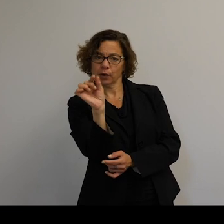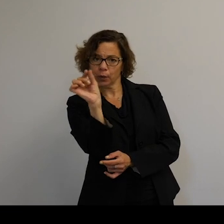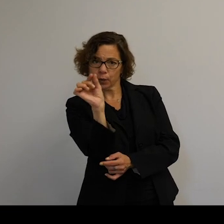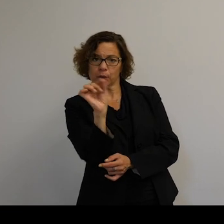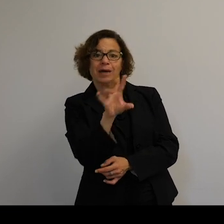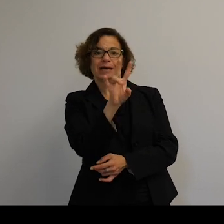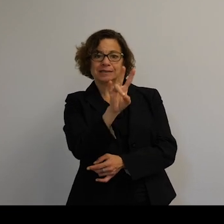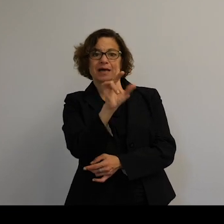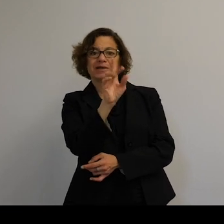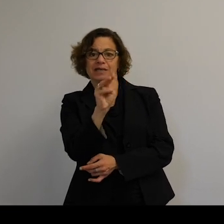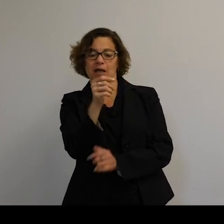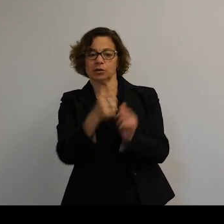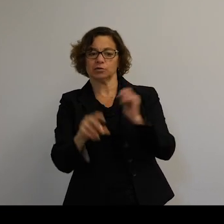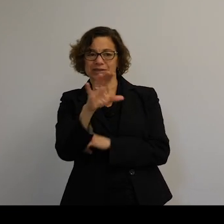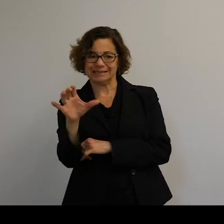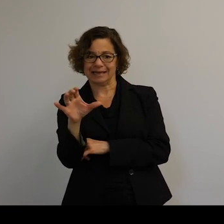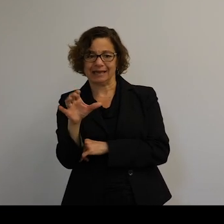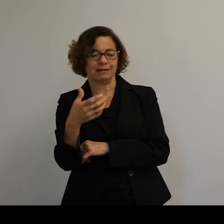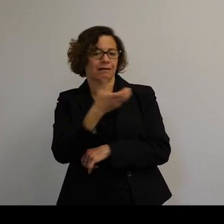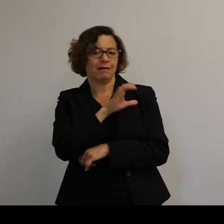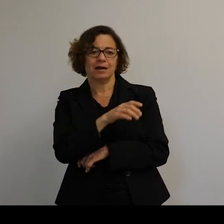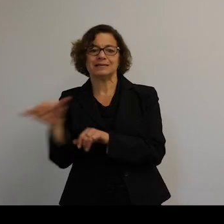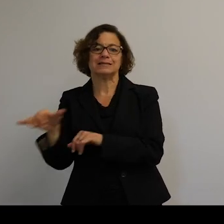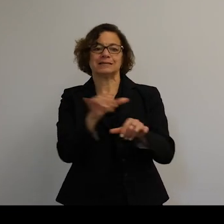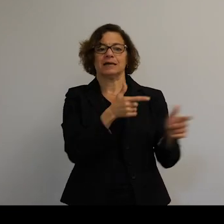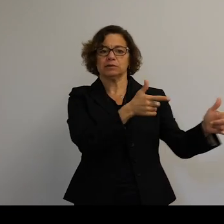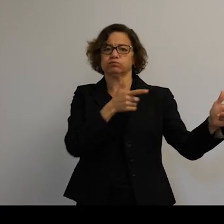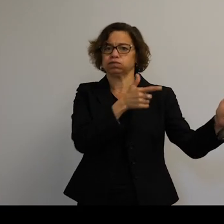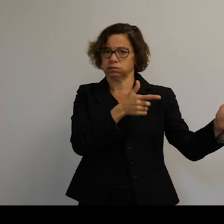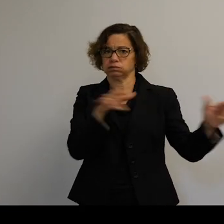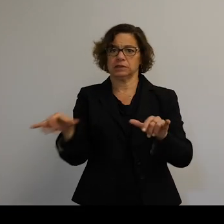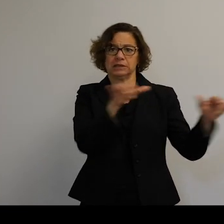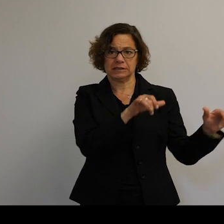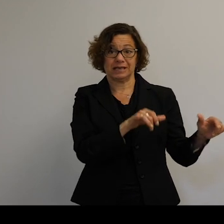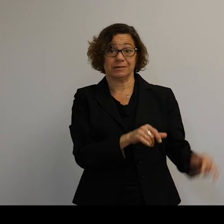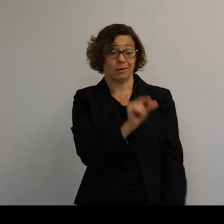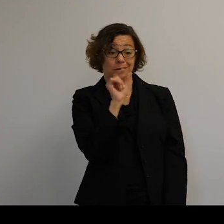has the same kinetic energy as a high-caliber rifle bullet. So this would be a very small object.